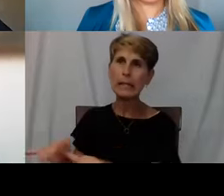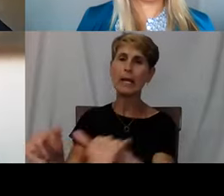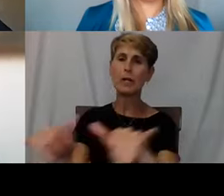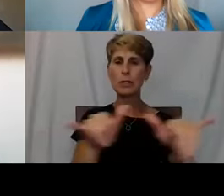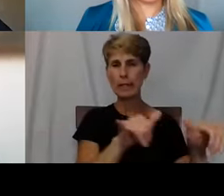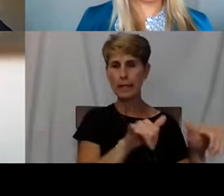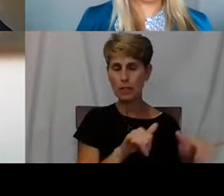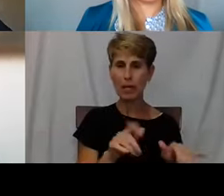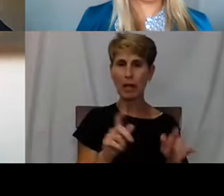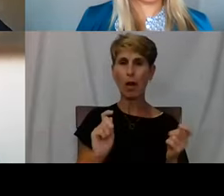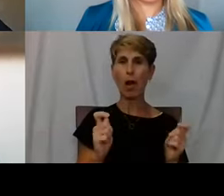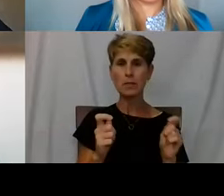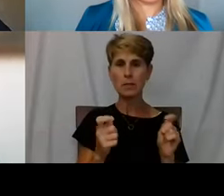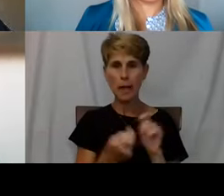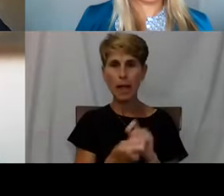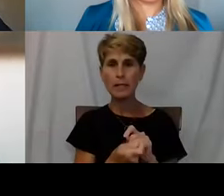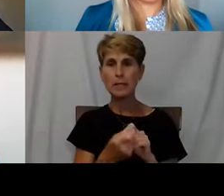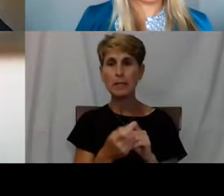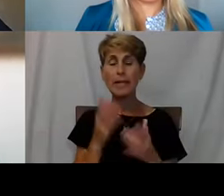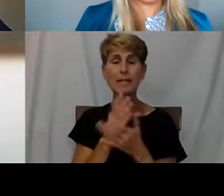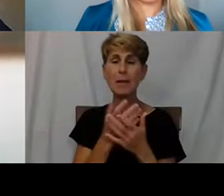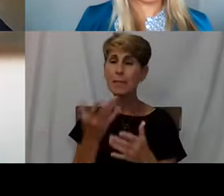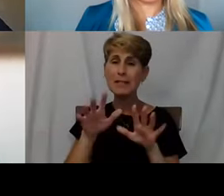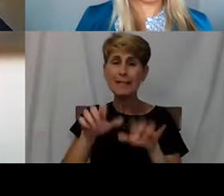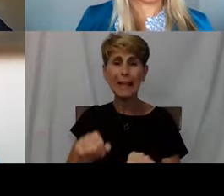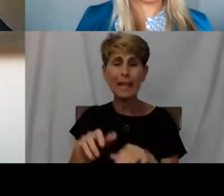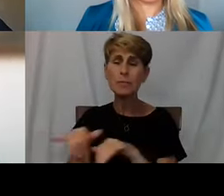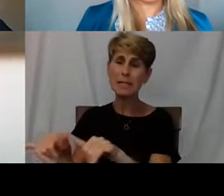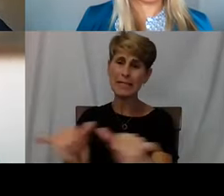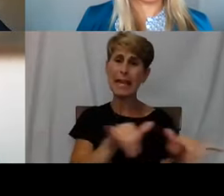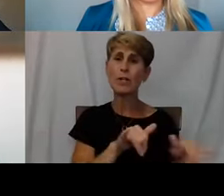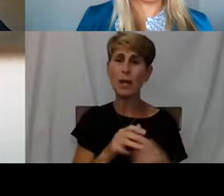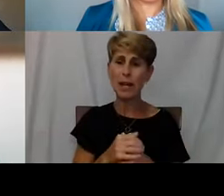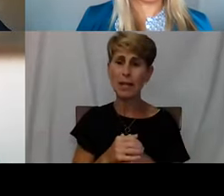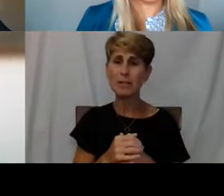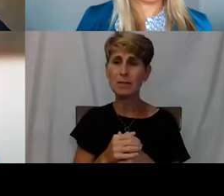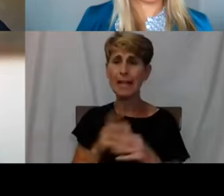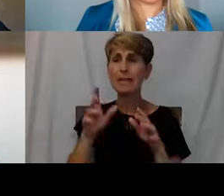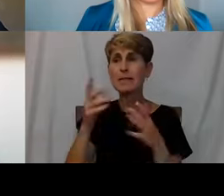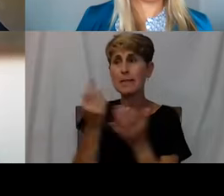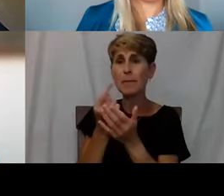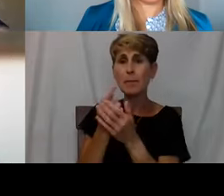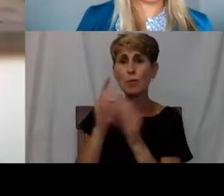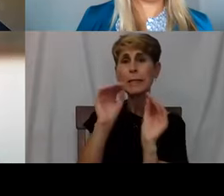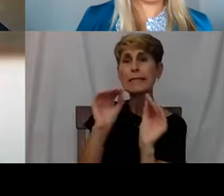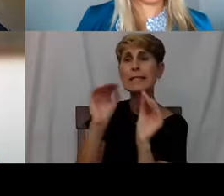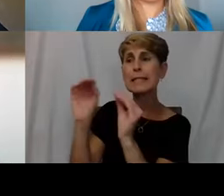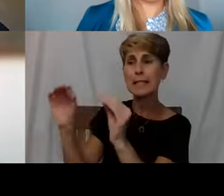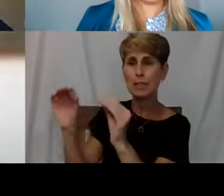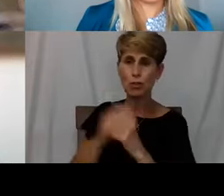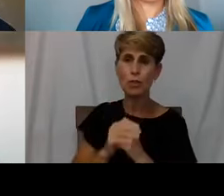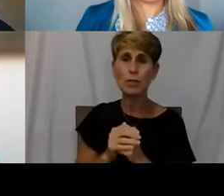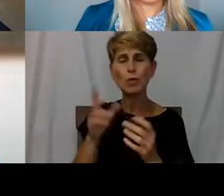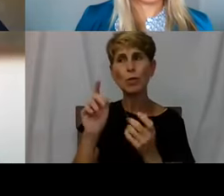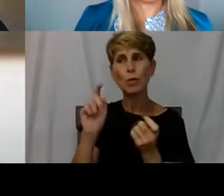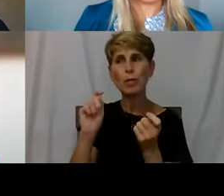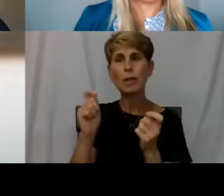And some things can be standardized and then the rest you can try and teach how to customize at least. So people can go back to their own cities and work at it.